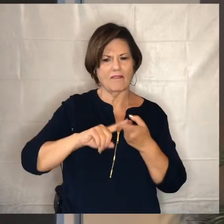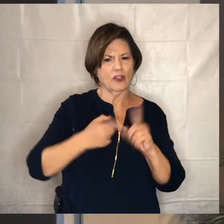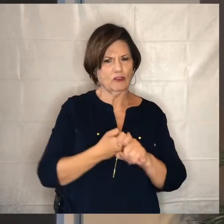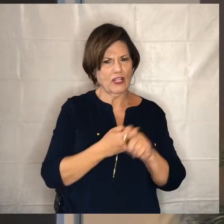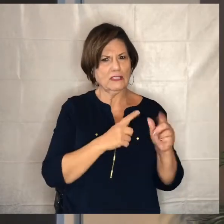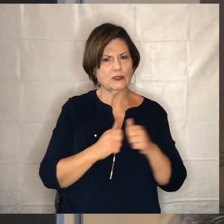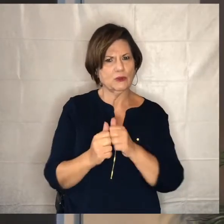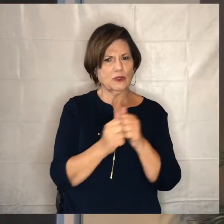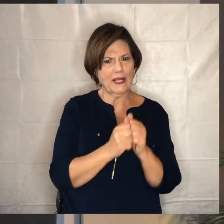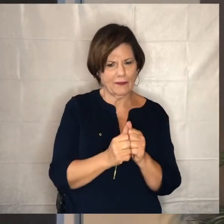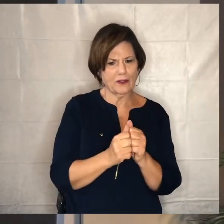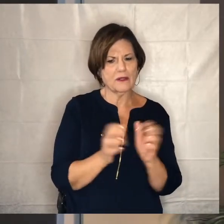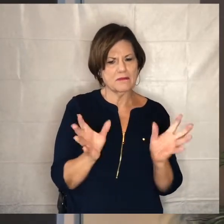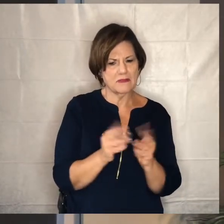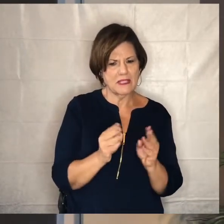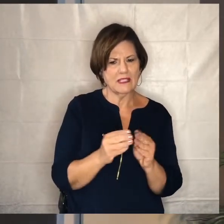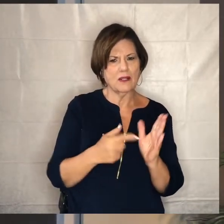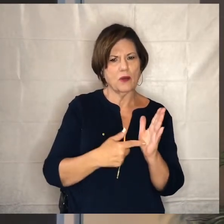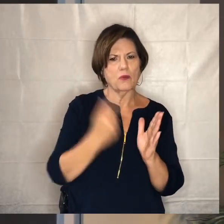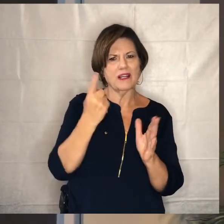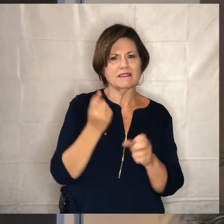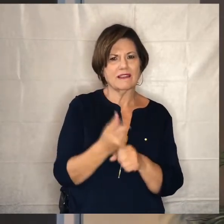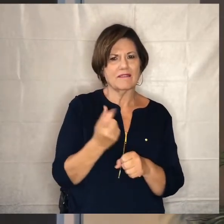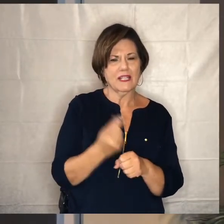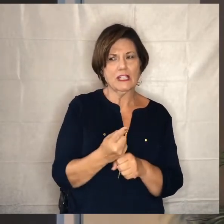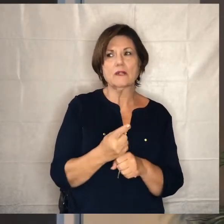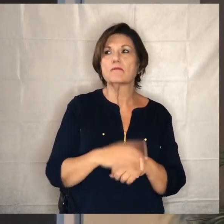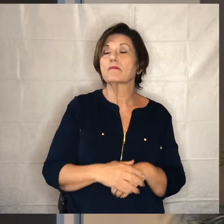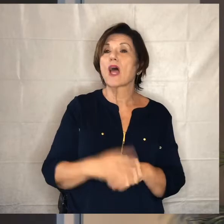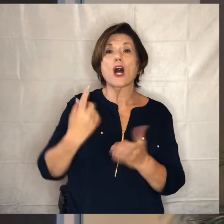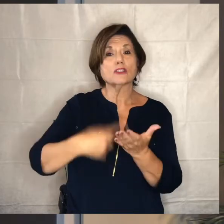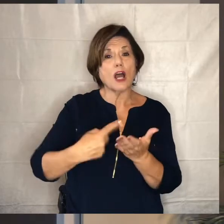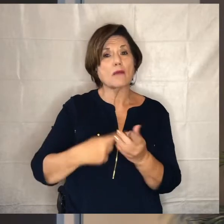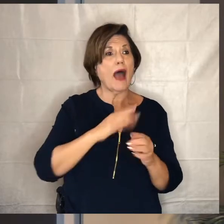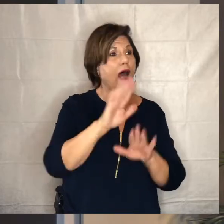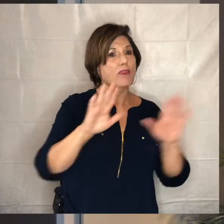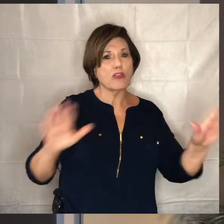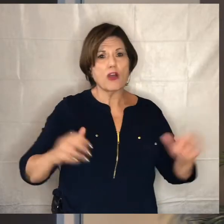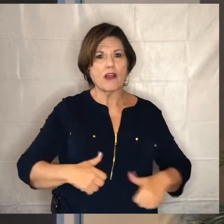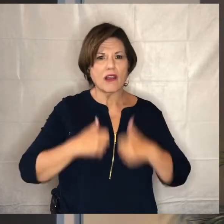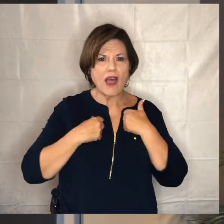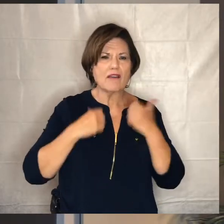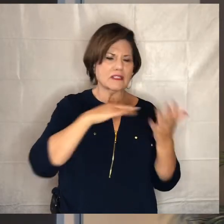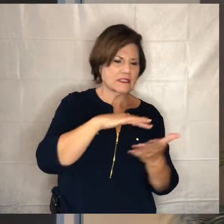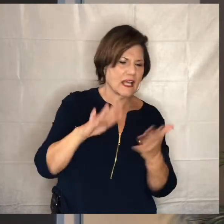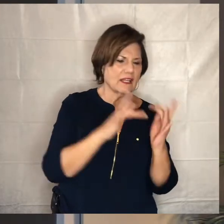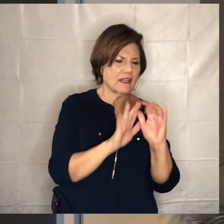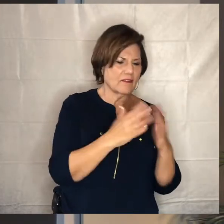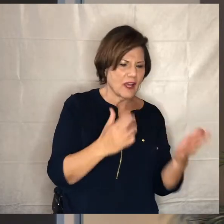and they got together uh once a year and and they kind of talked about their lives they looked at scripture they took communion together and did